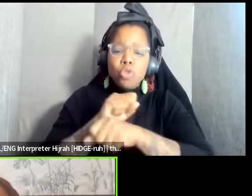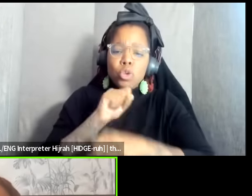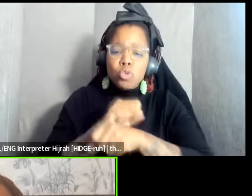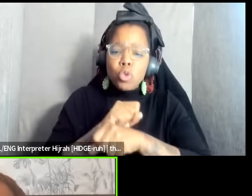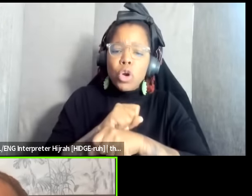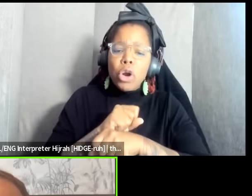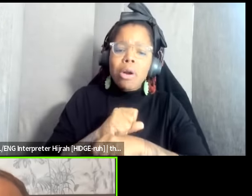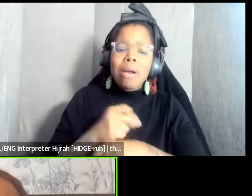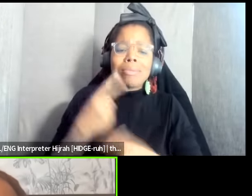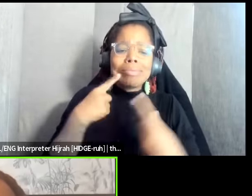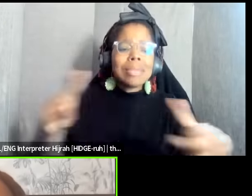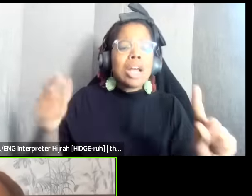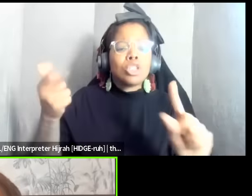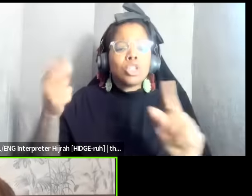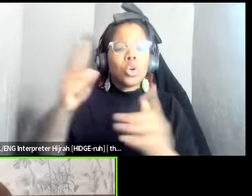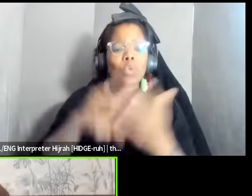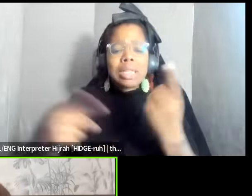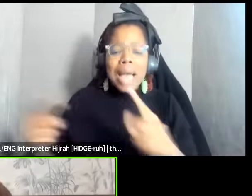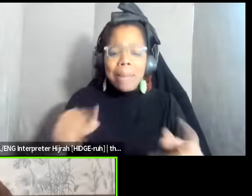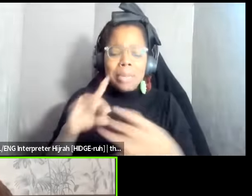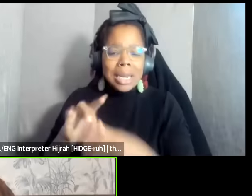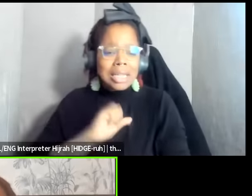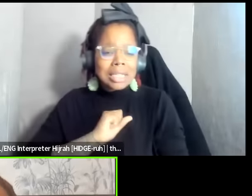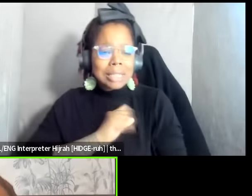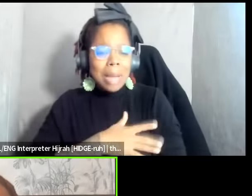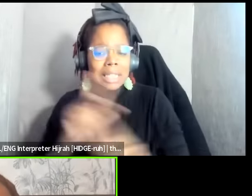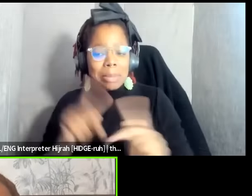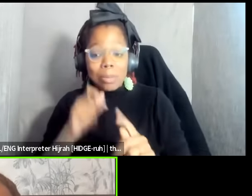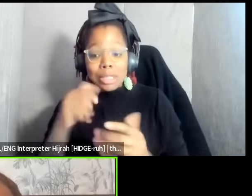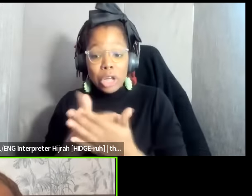Palestinian people is not new even though for many of us it may be the first time that we're